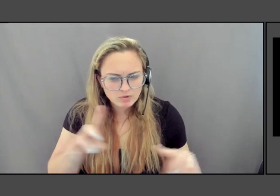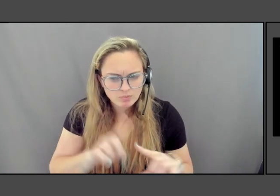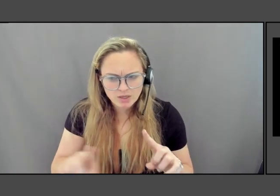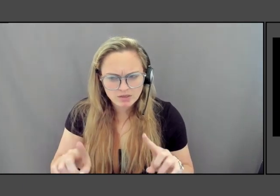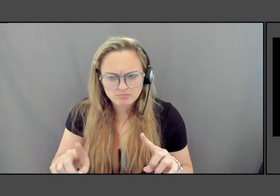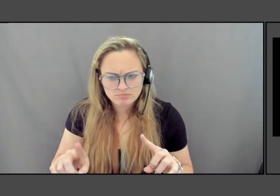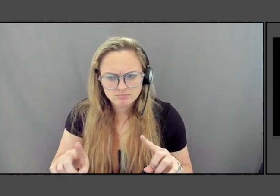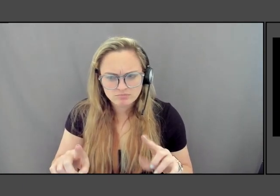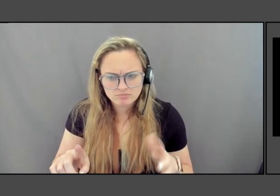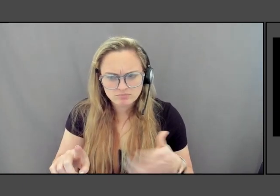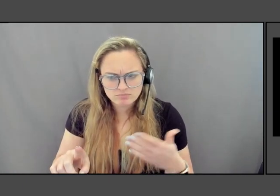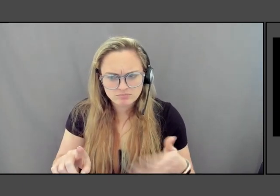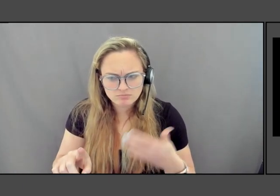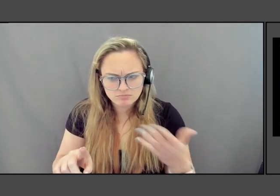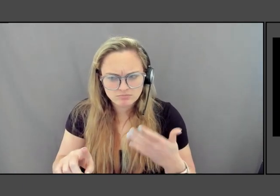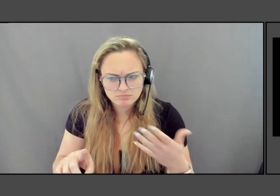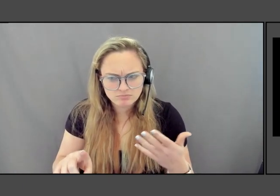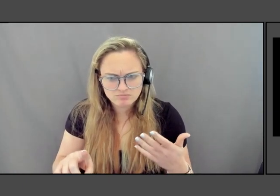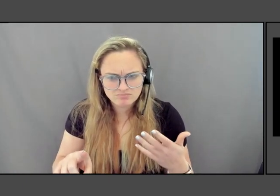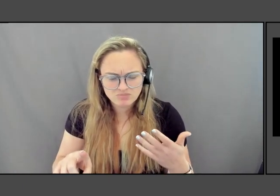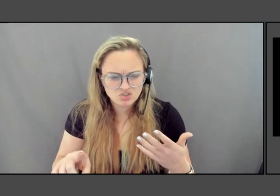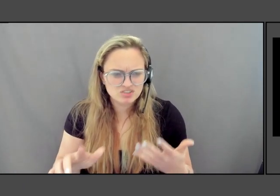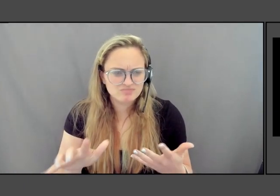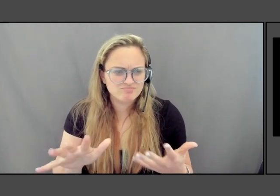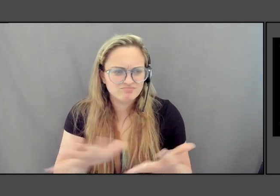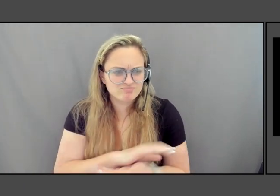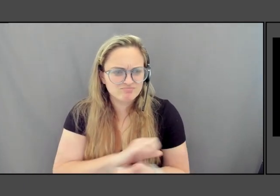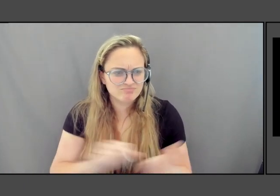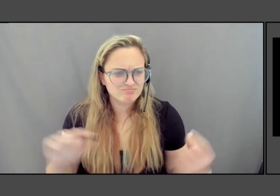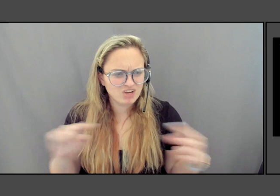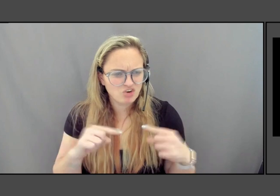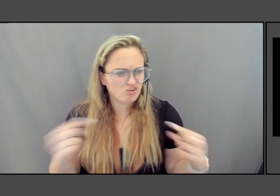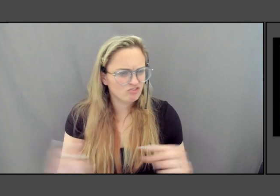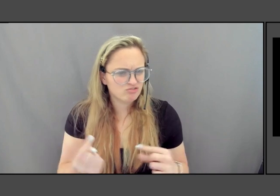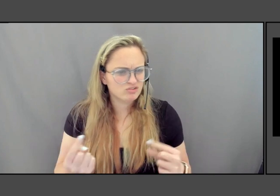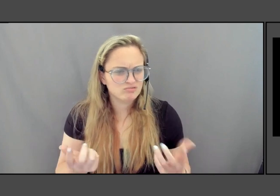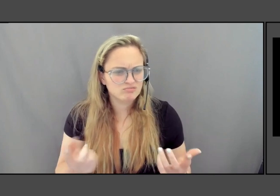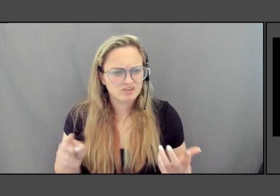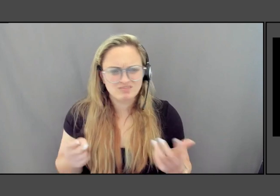so denigrating and hurtful in a way, and that we can be more